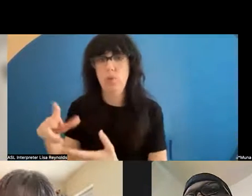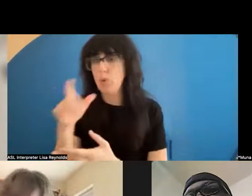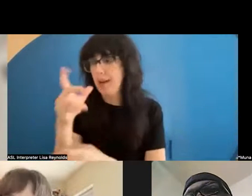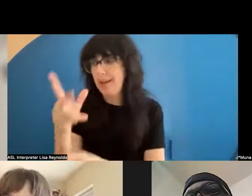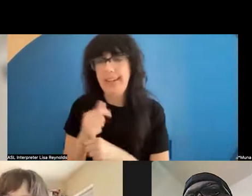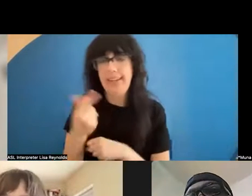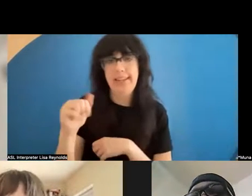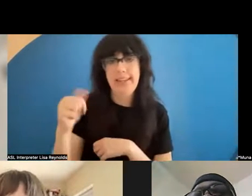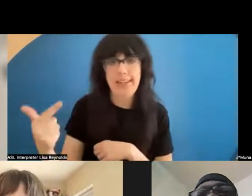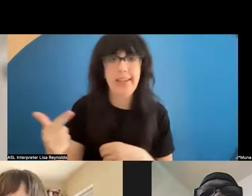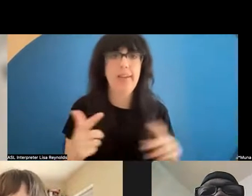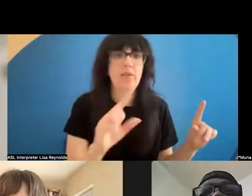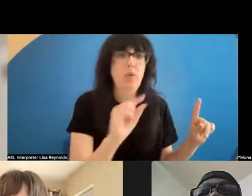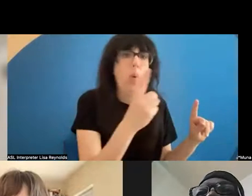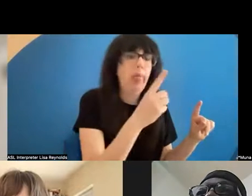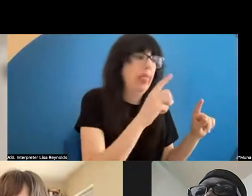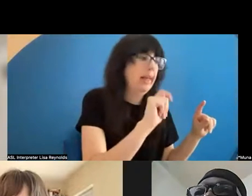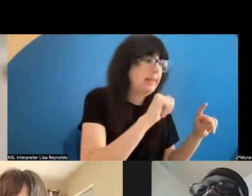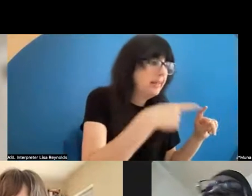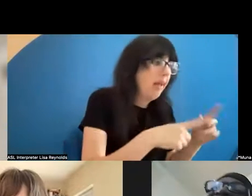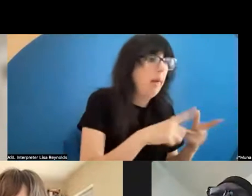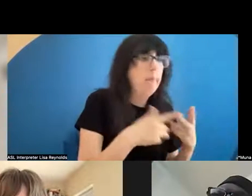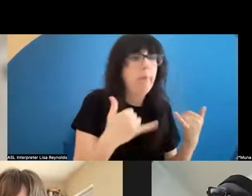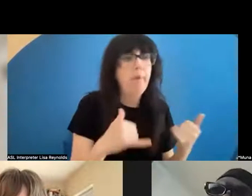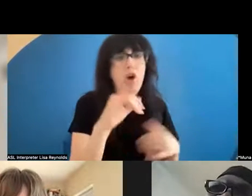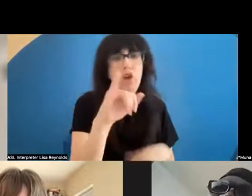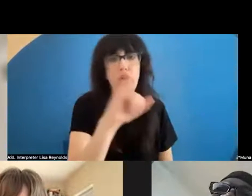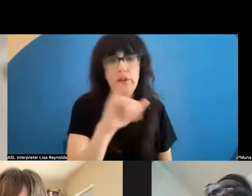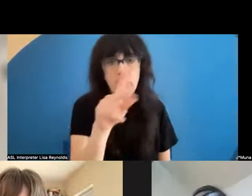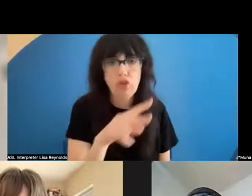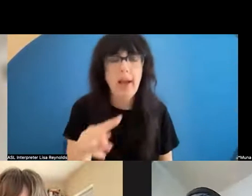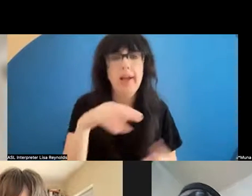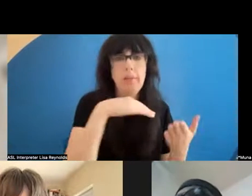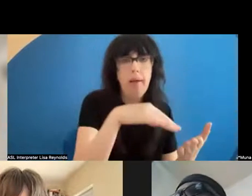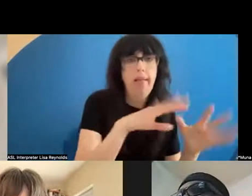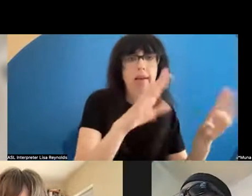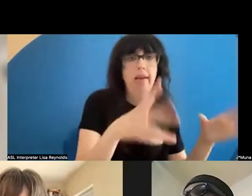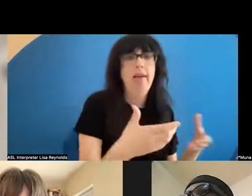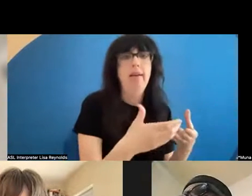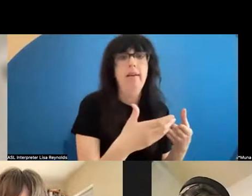dancers and tap dancers were getting the gigs. Modern and jazz dancers were getting all